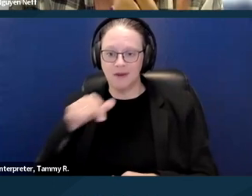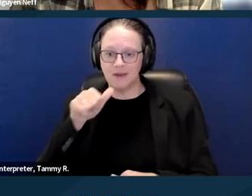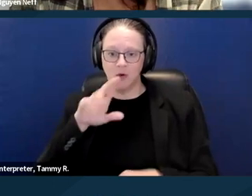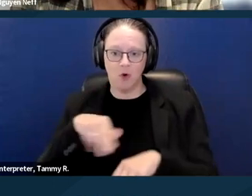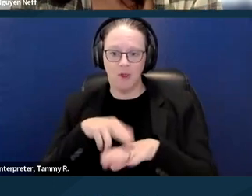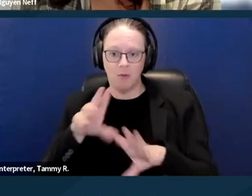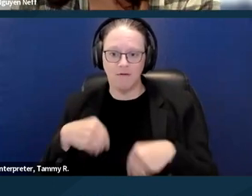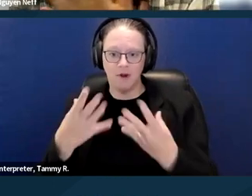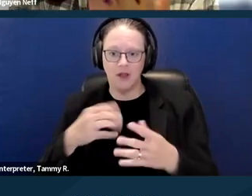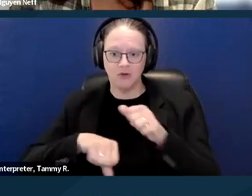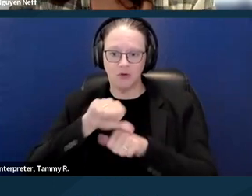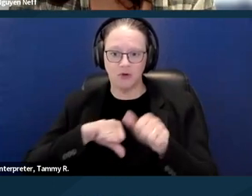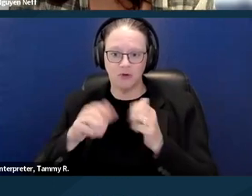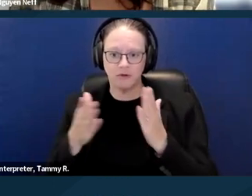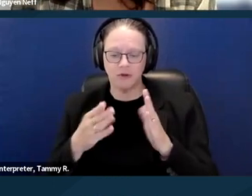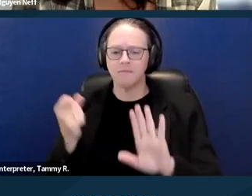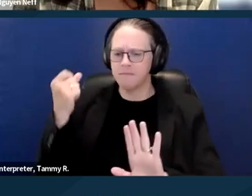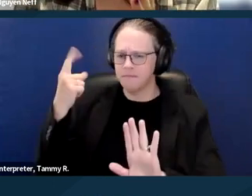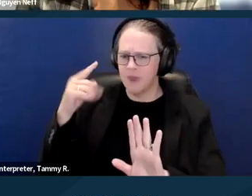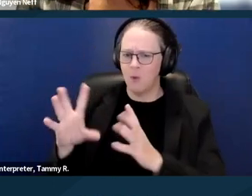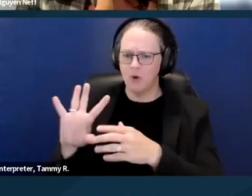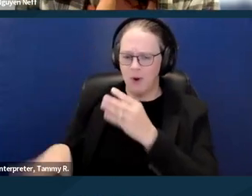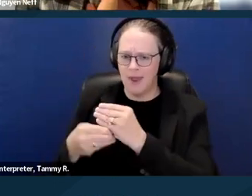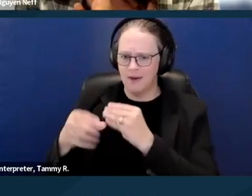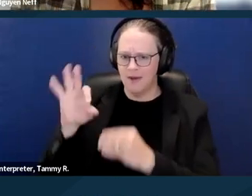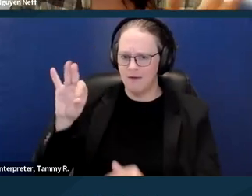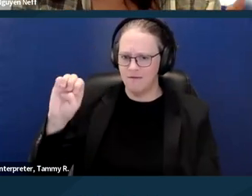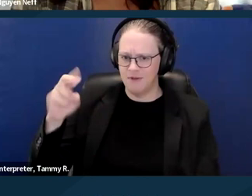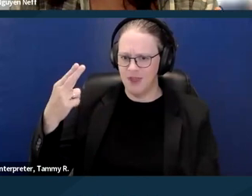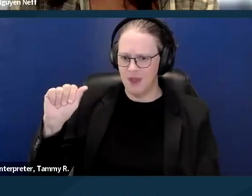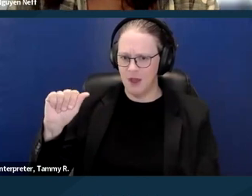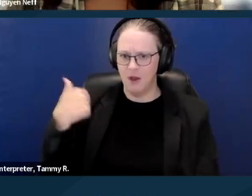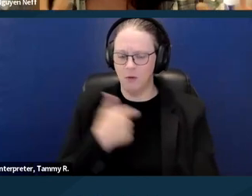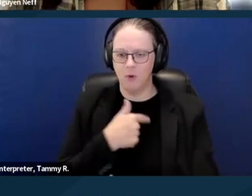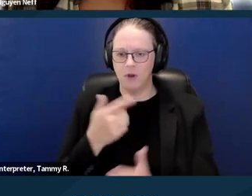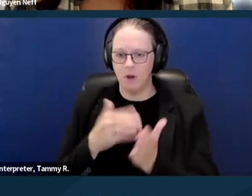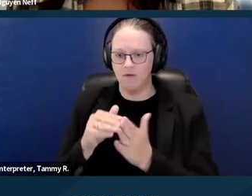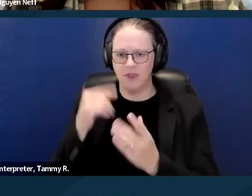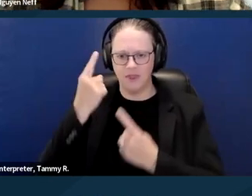So I think it's important to note that FEHA, you know, we often think of just in the unlawful detainers